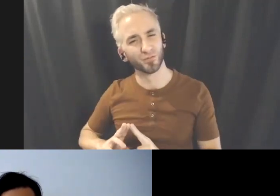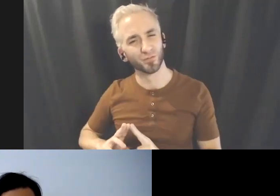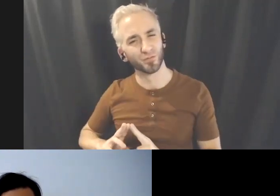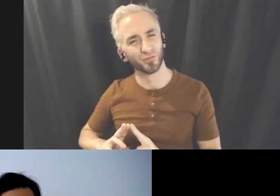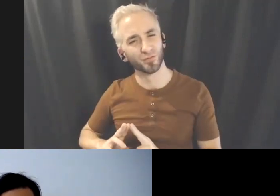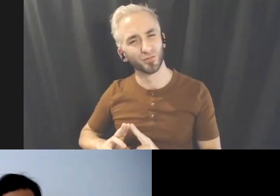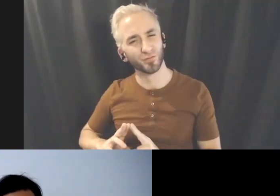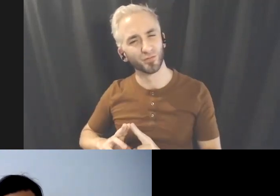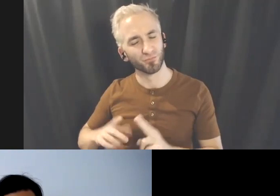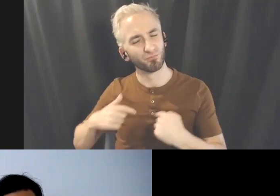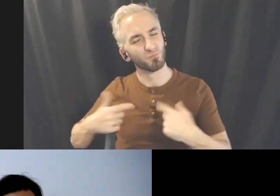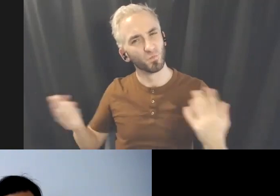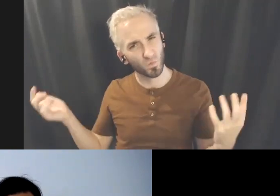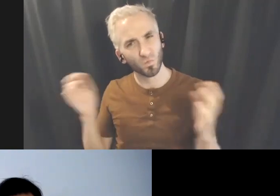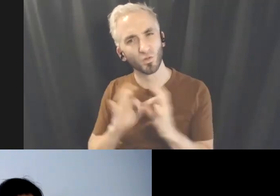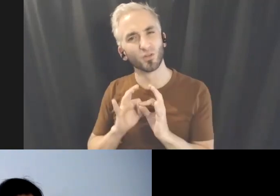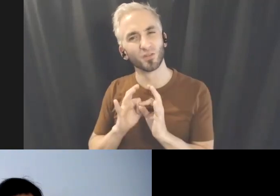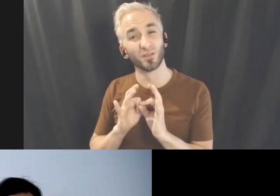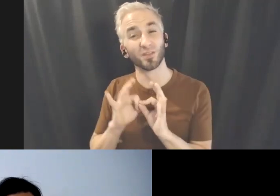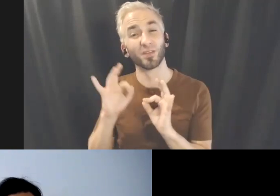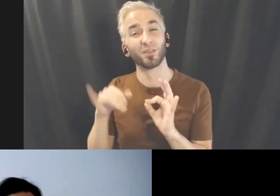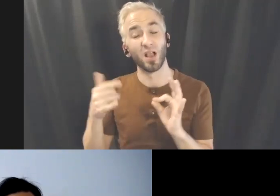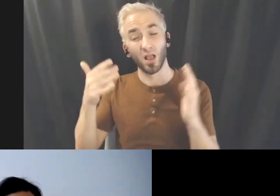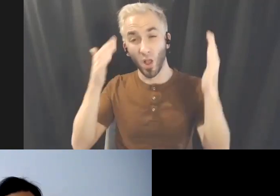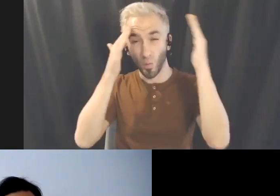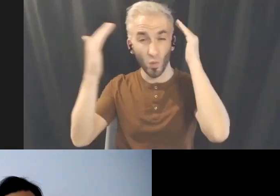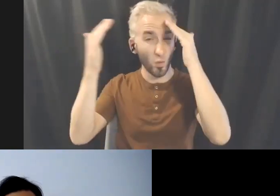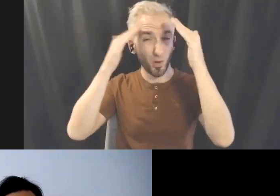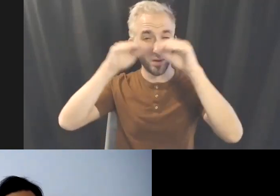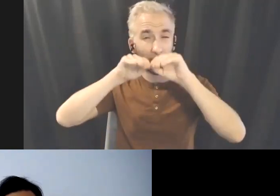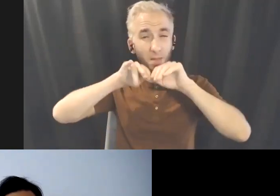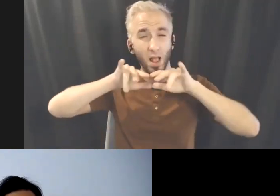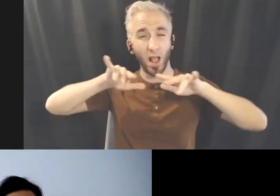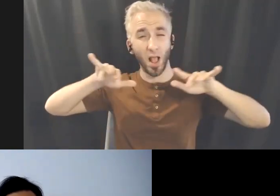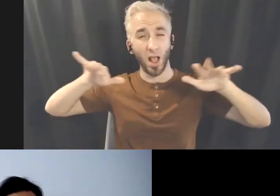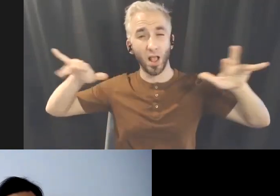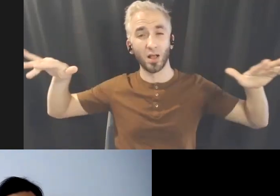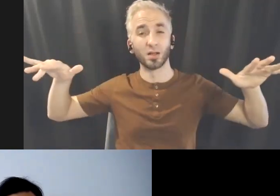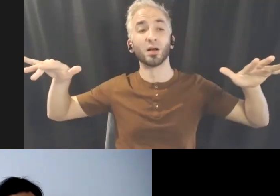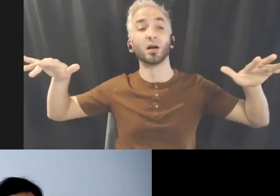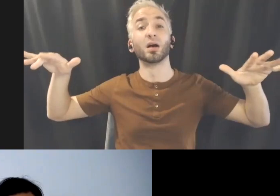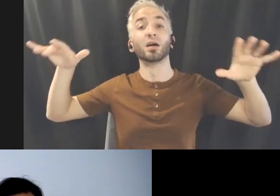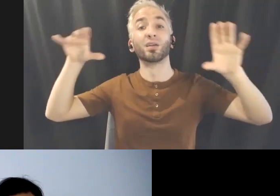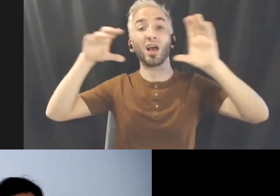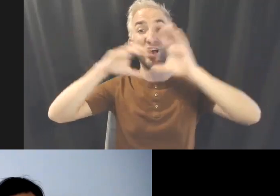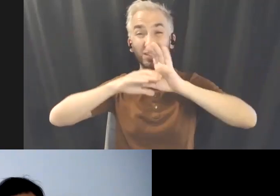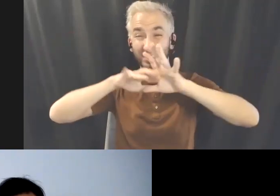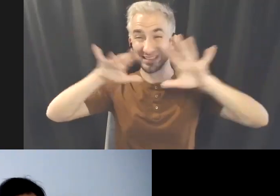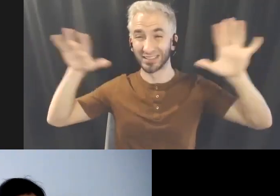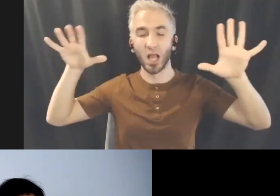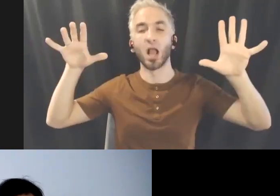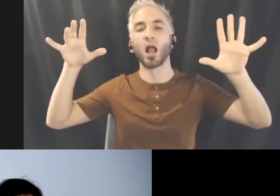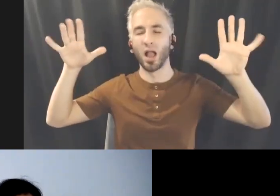With this awareness I like you to slowly slowly